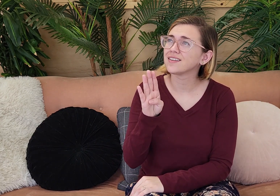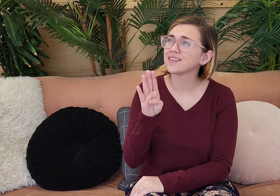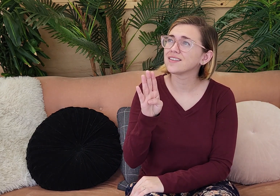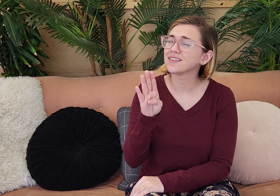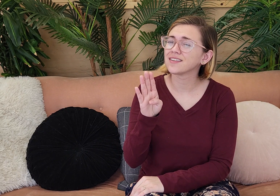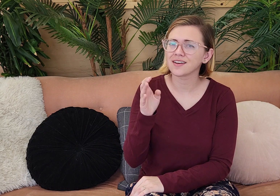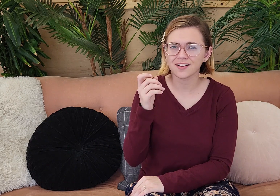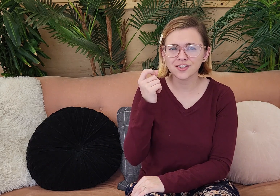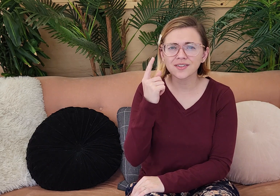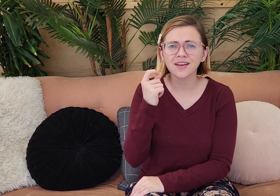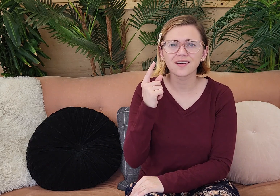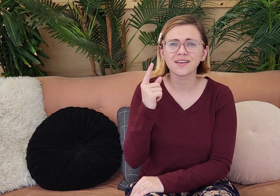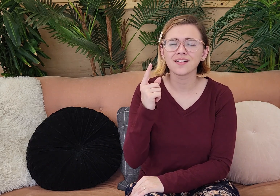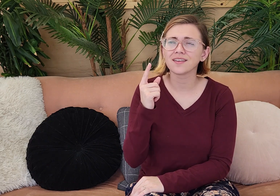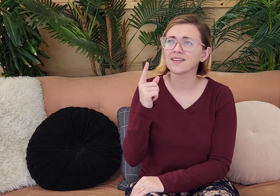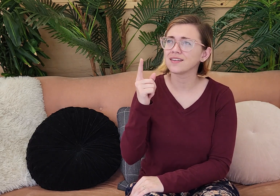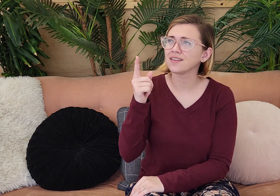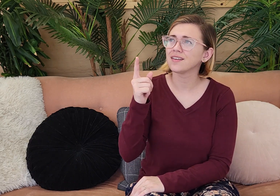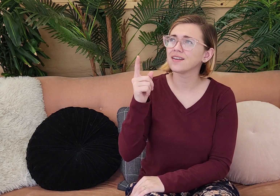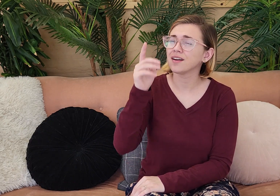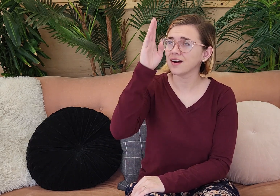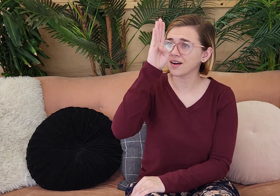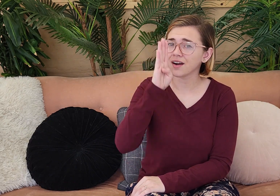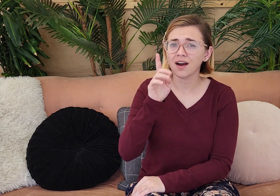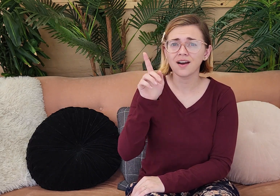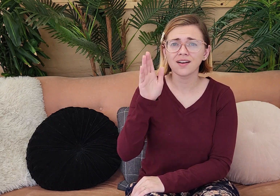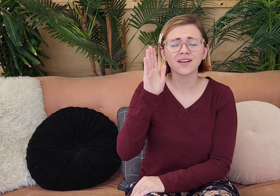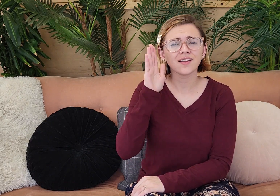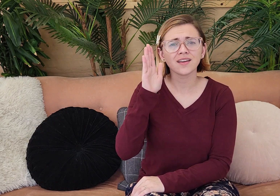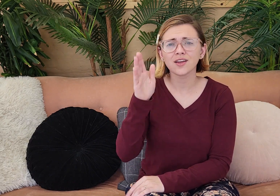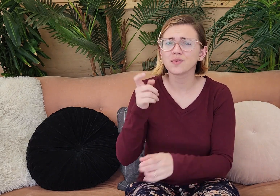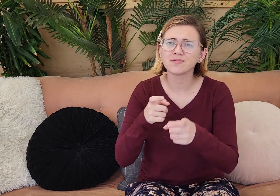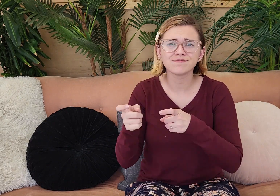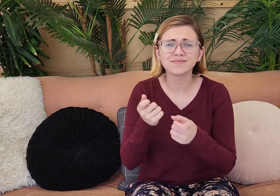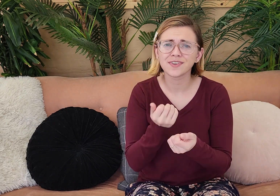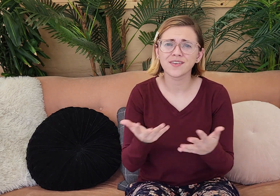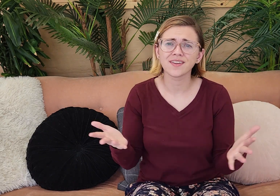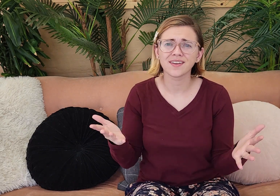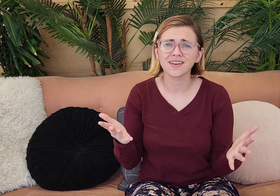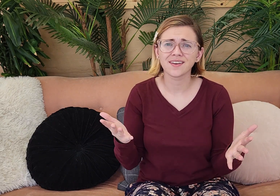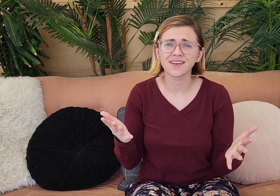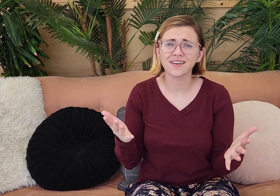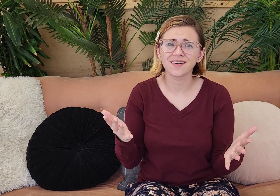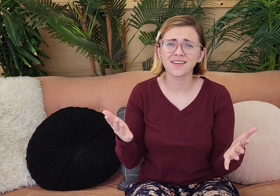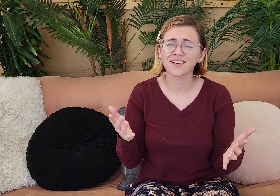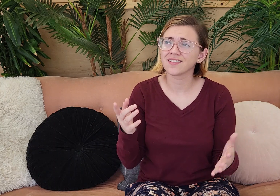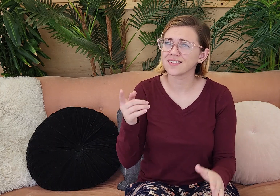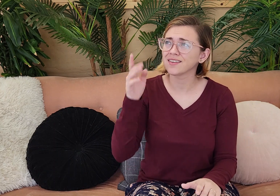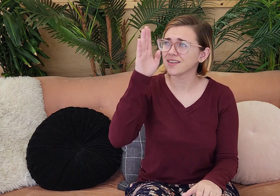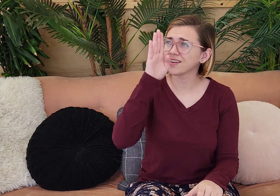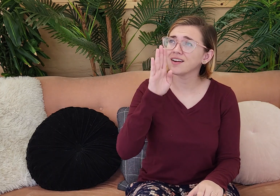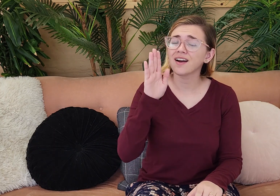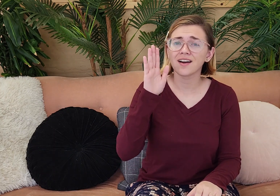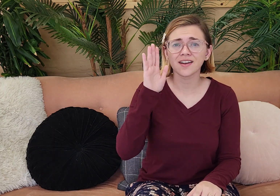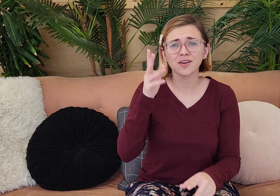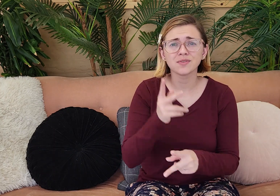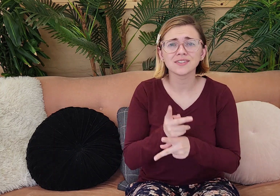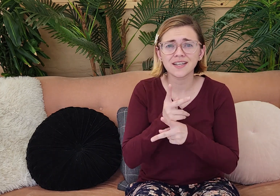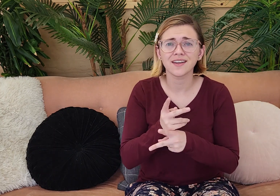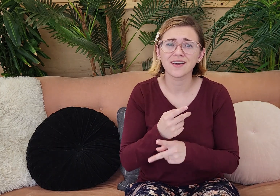God and understand that God he will take care of everything. God will take